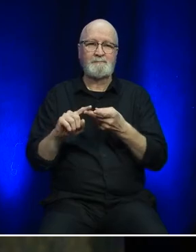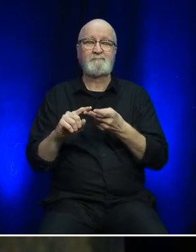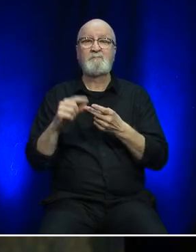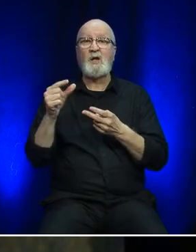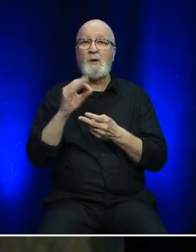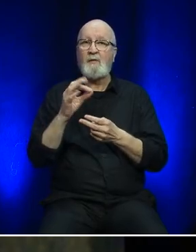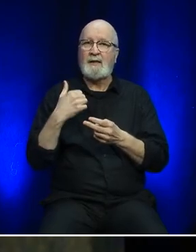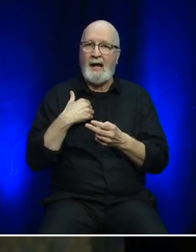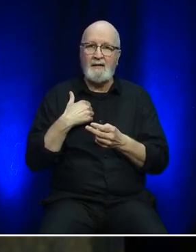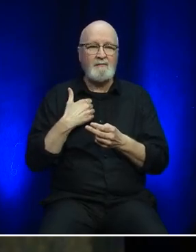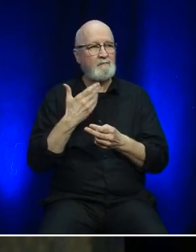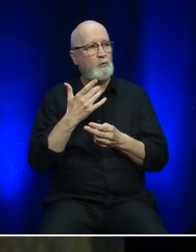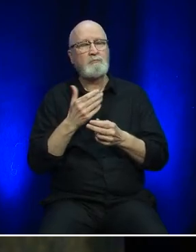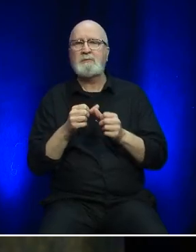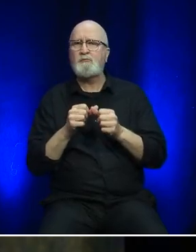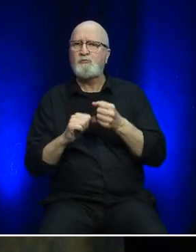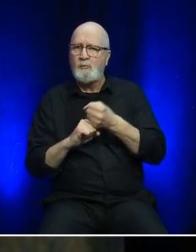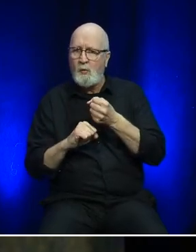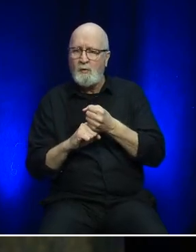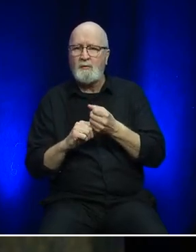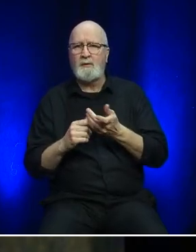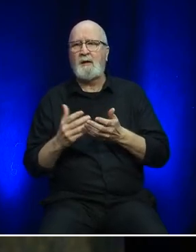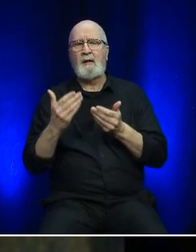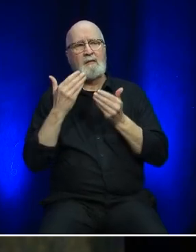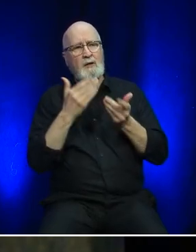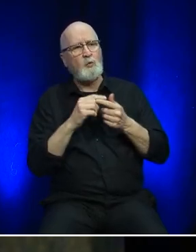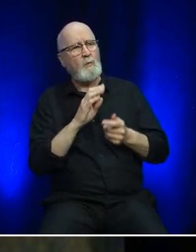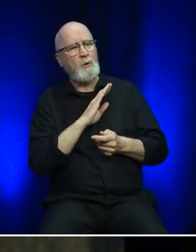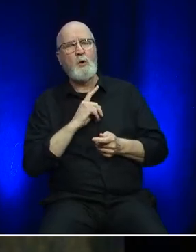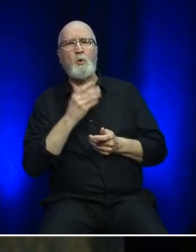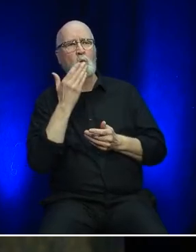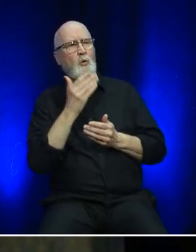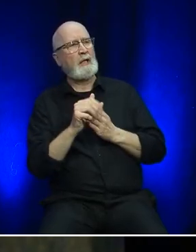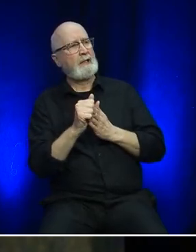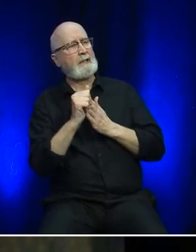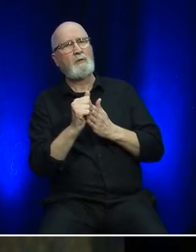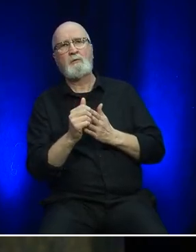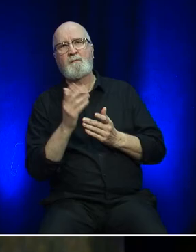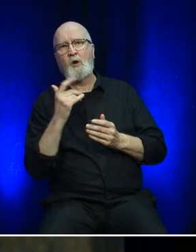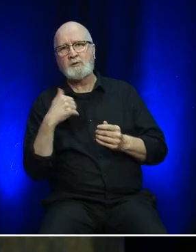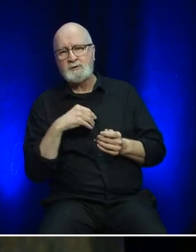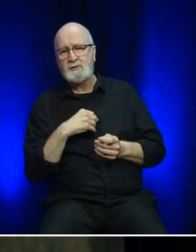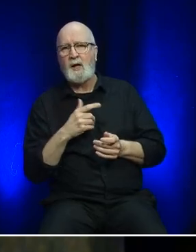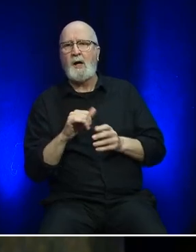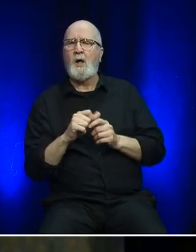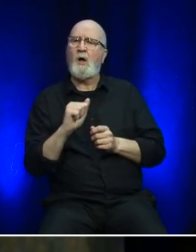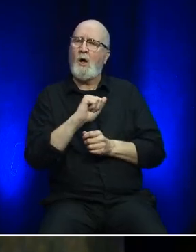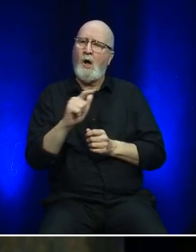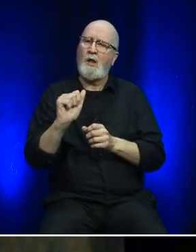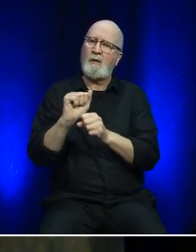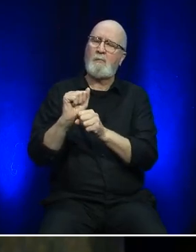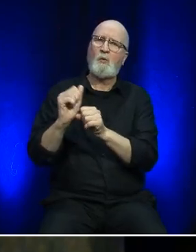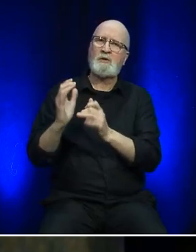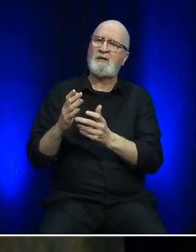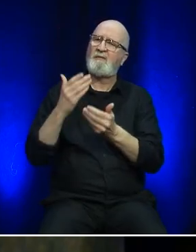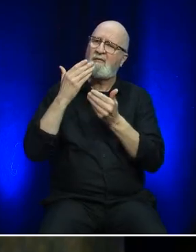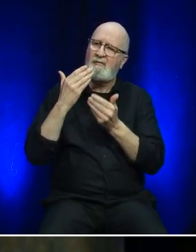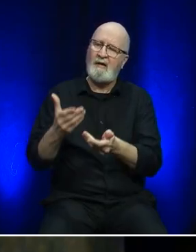support; the Board of Directors for their leadership and oversight; and all Marine Atlantic employees for their commitment